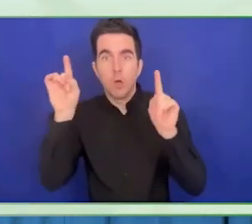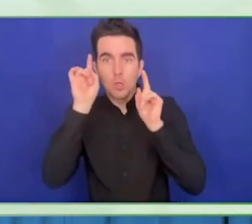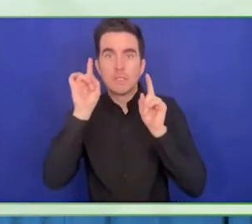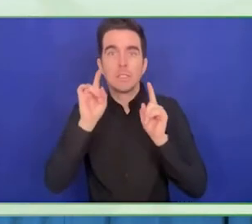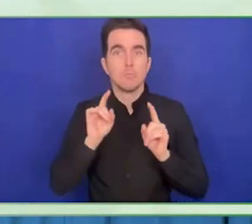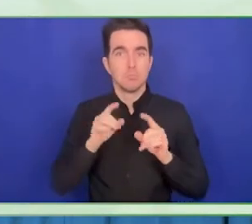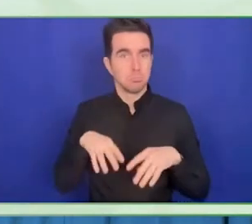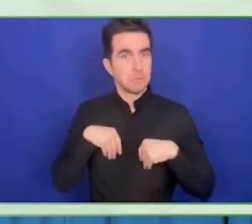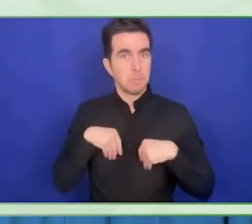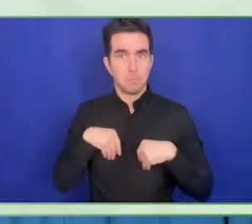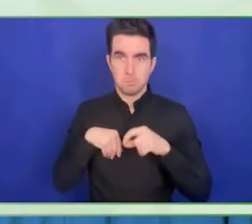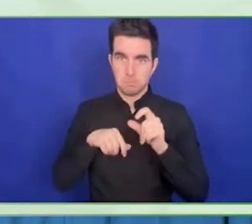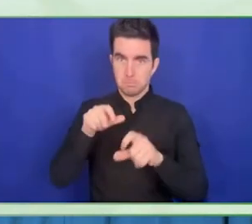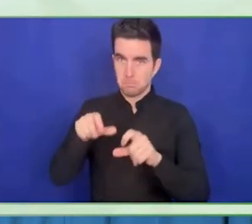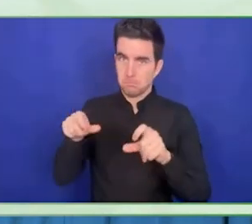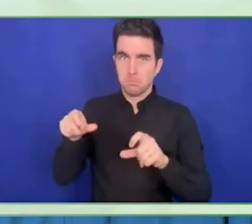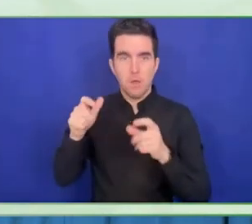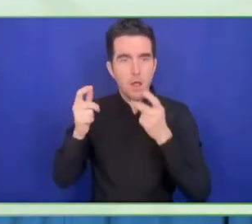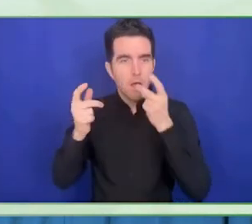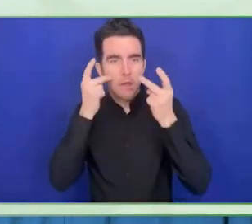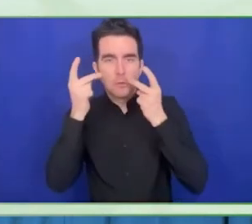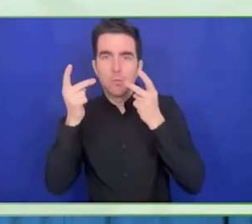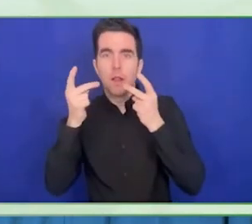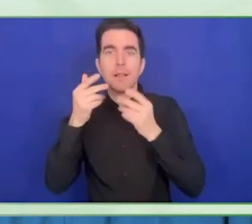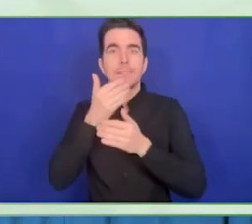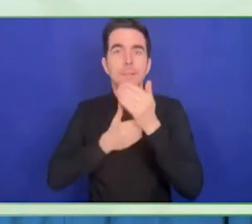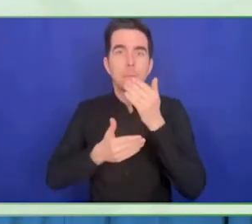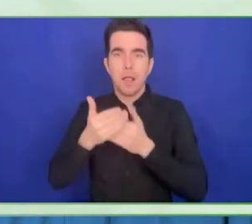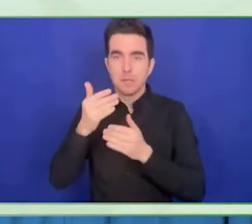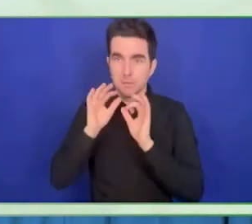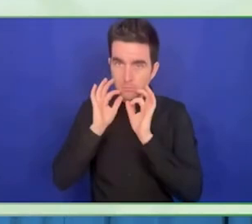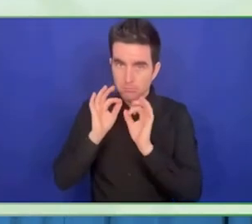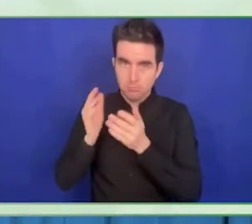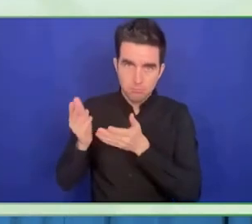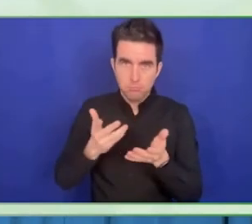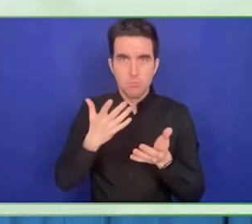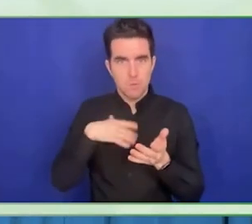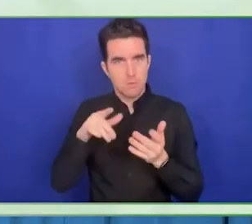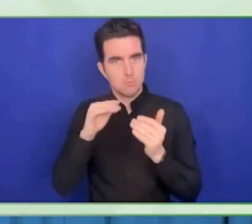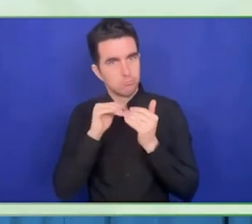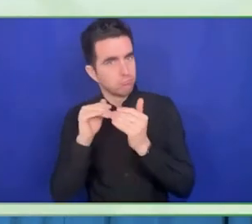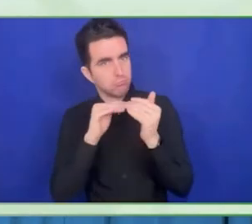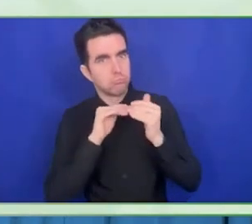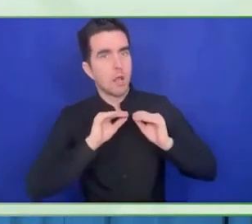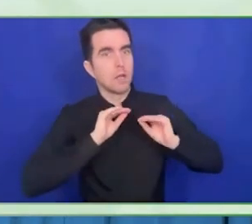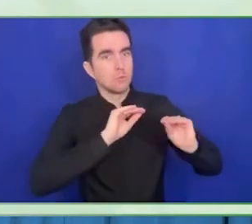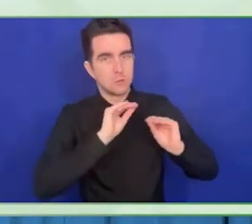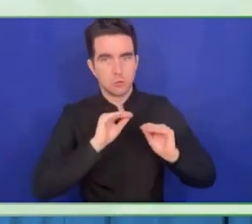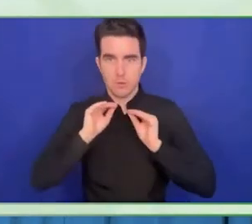few decades, we have had the barrier to enter into the job market was so high.